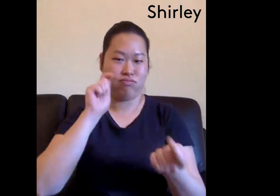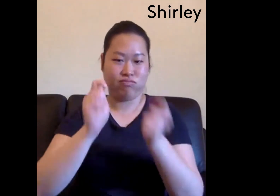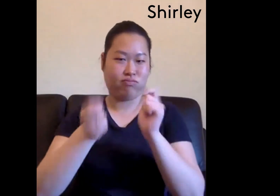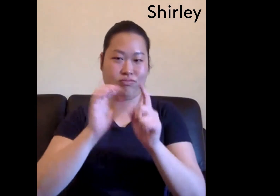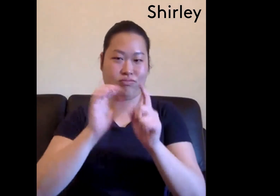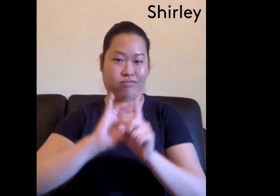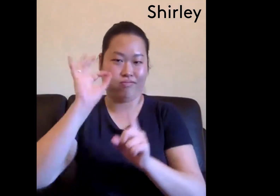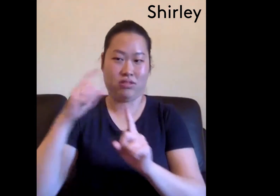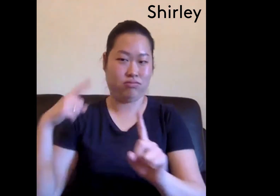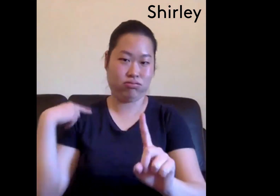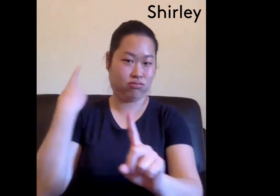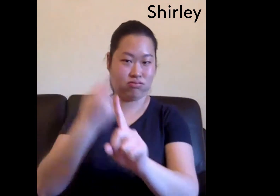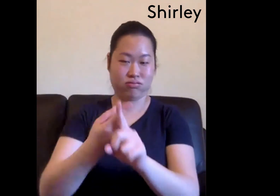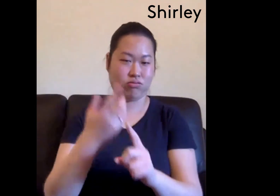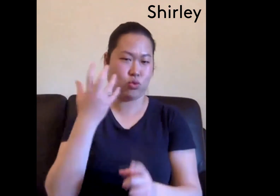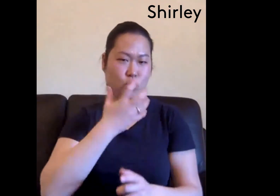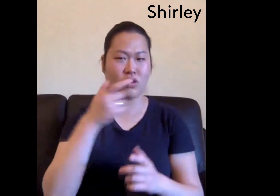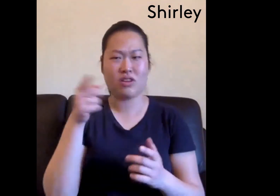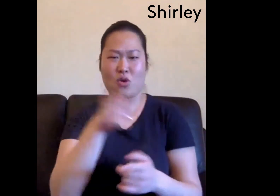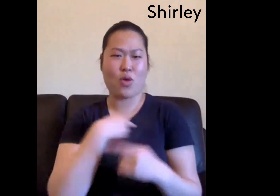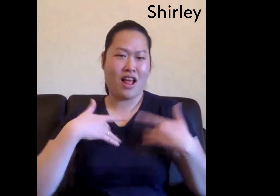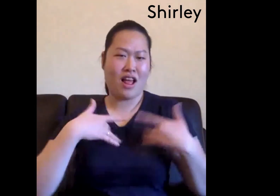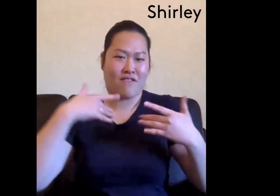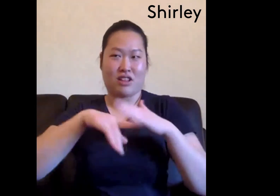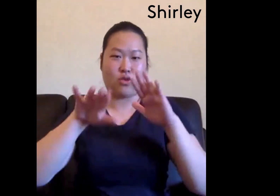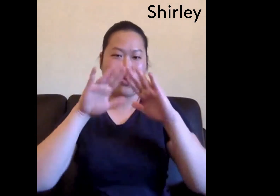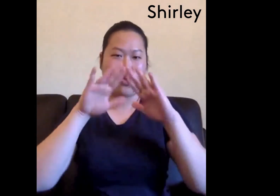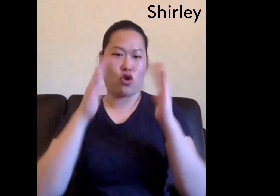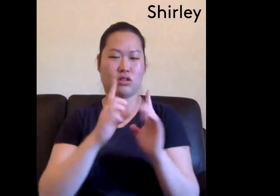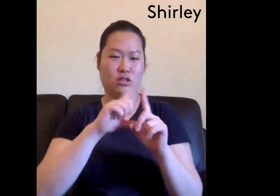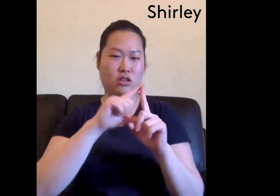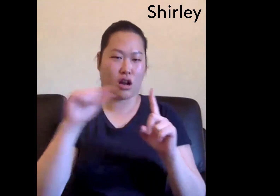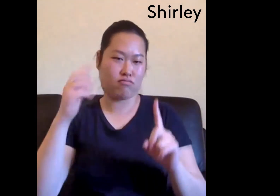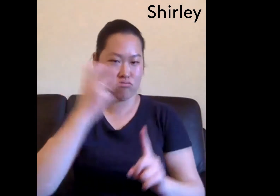Access to technology, we know it's changing and evolving and improving all the time